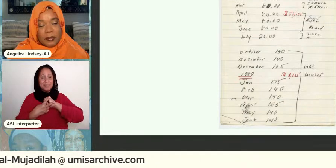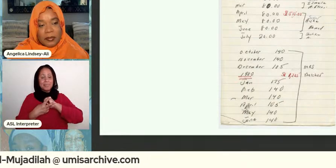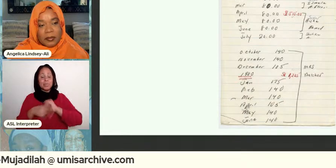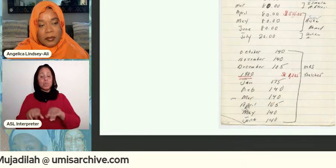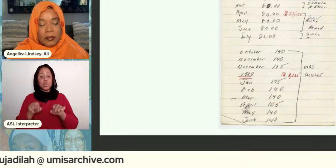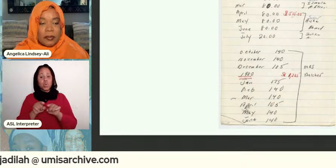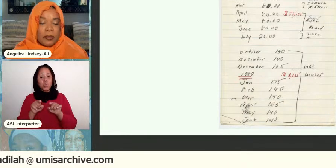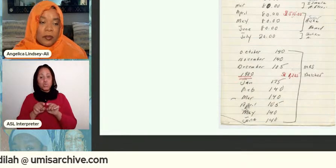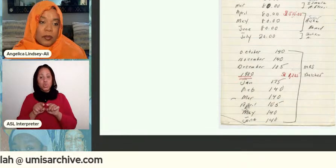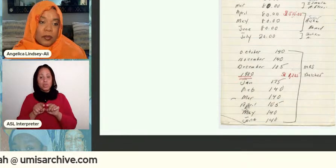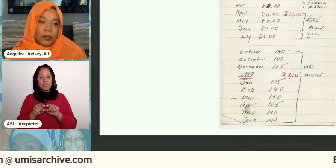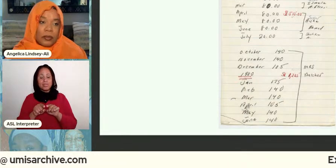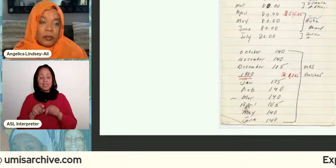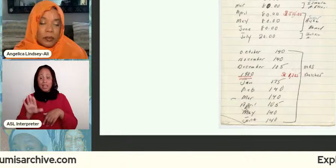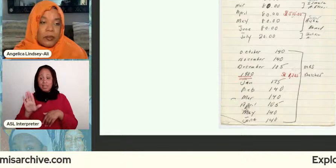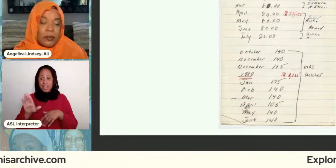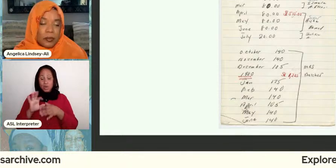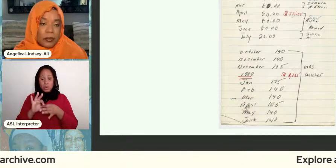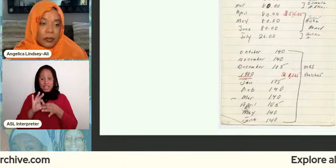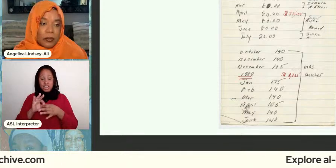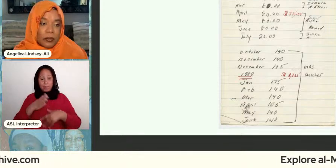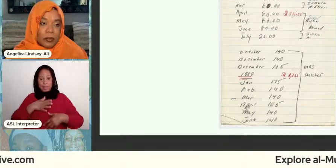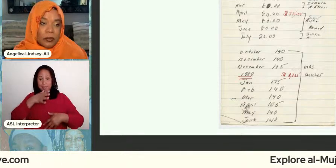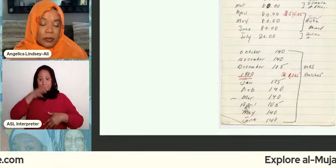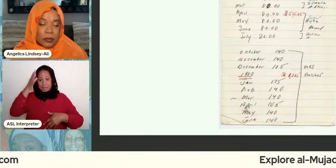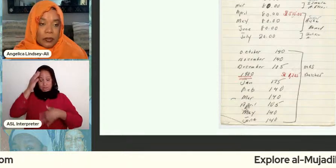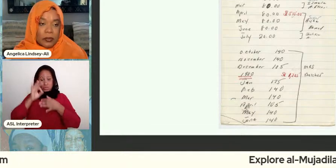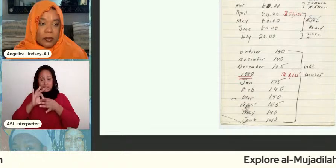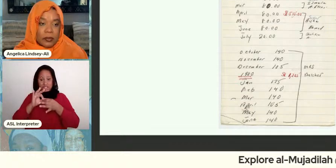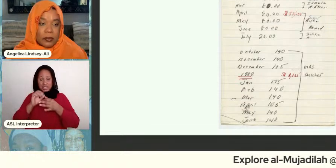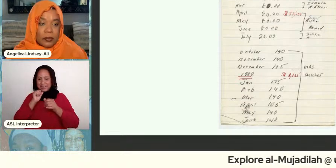their relationship my parents relationship didn't last very long like a couple months after i was